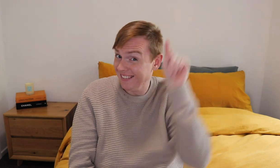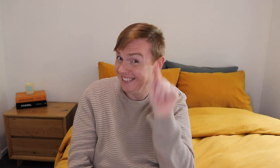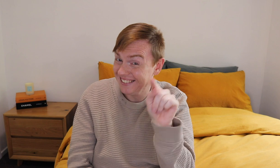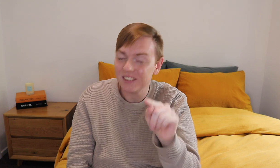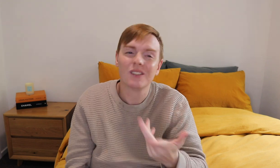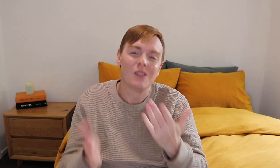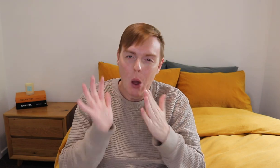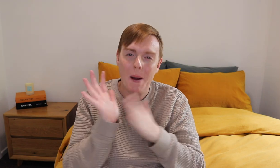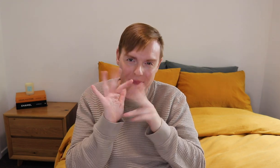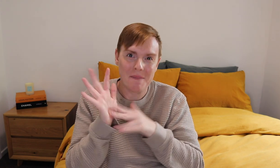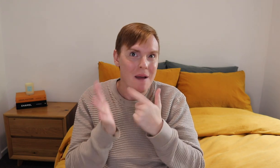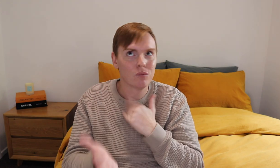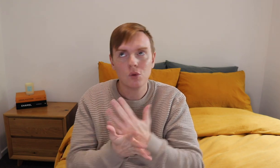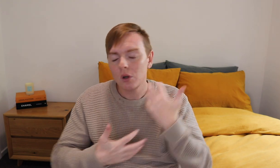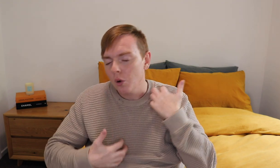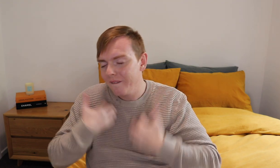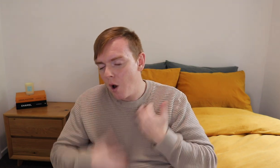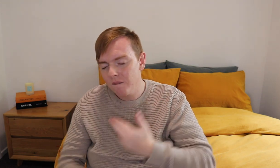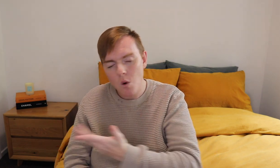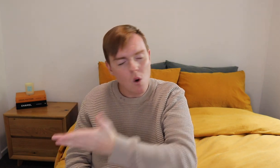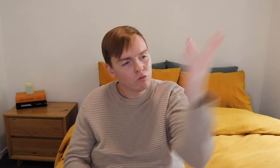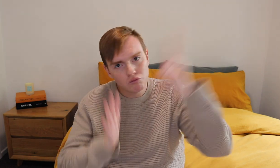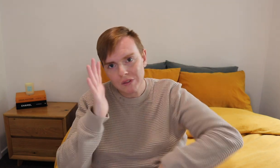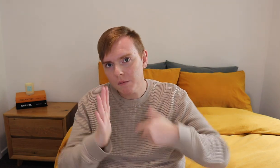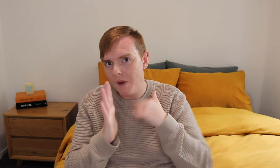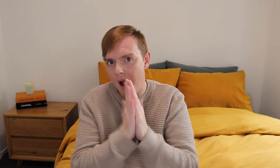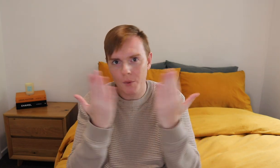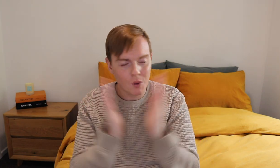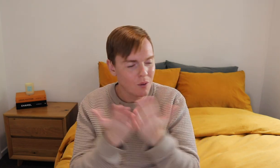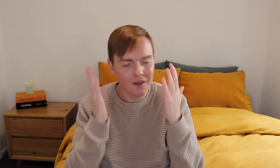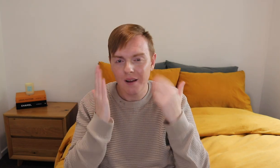So, yes, it's a memoir. I am looking forward for you guys to read my book.